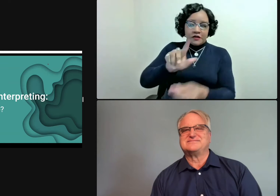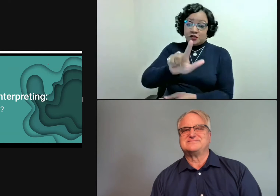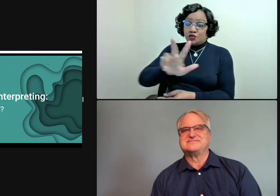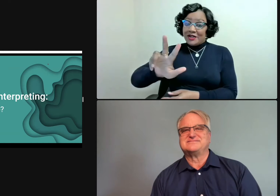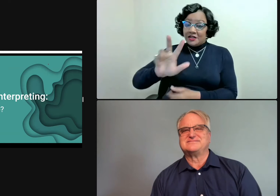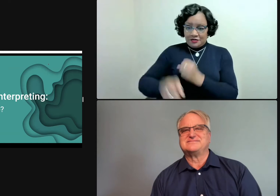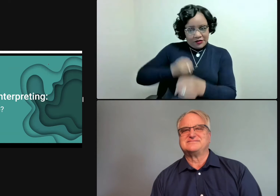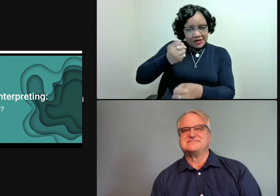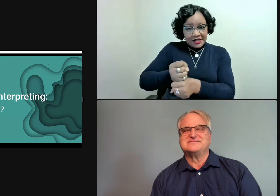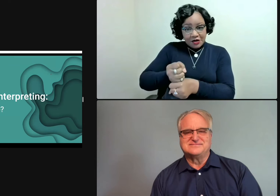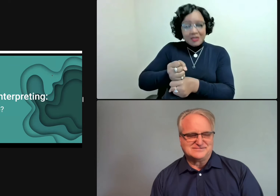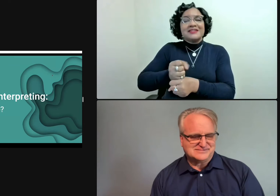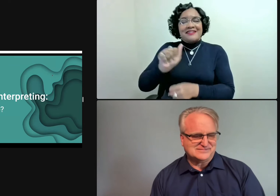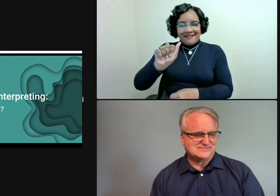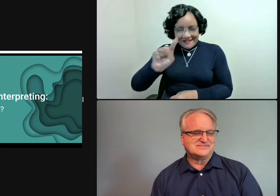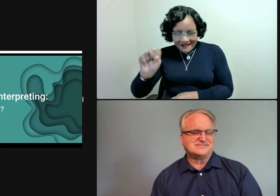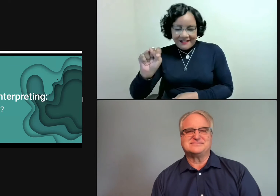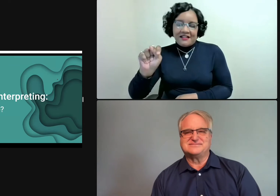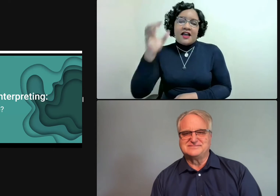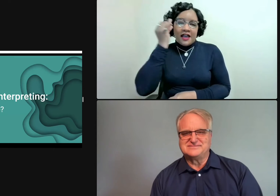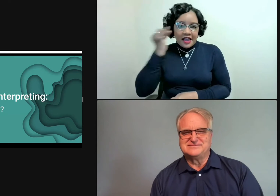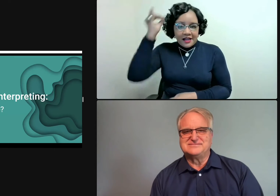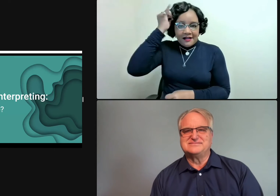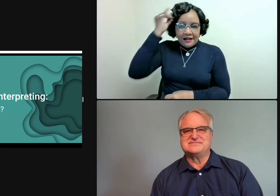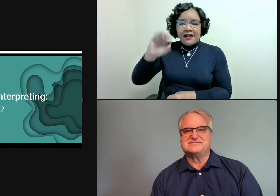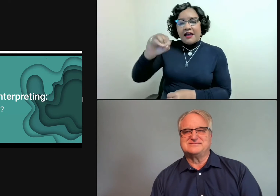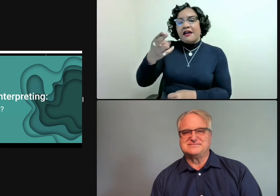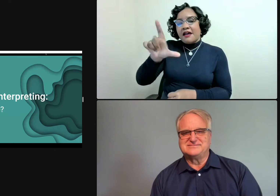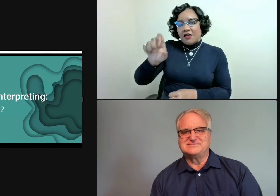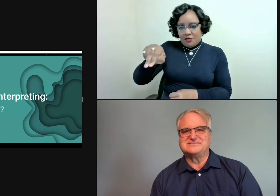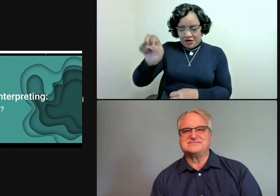Prior to that, I had 23 years of working with Ohlone College.